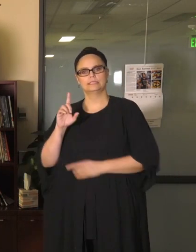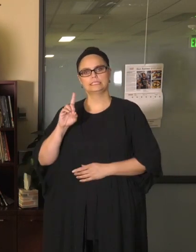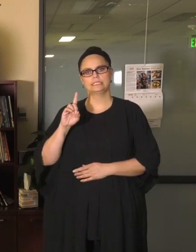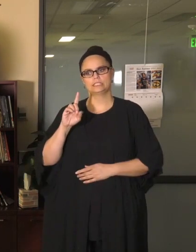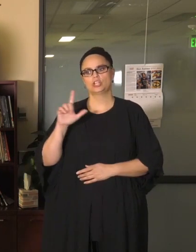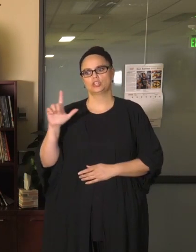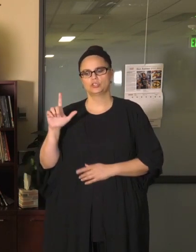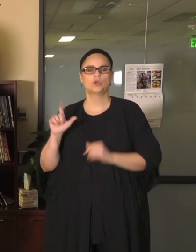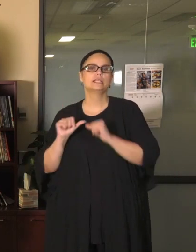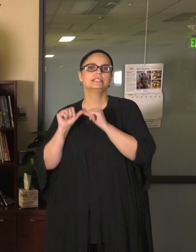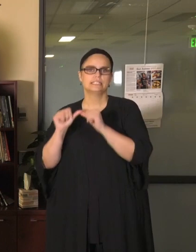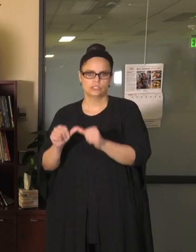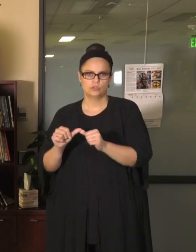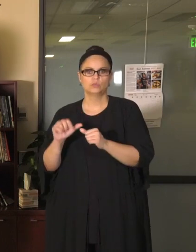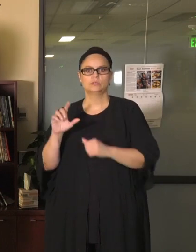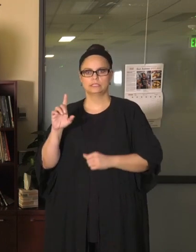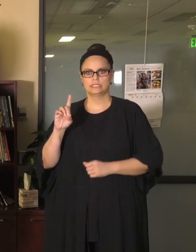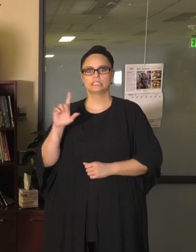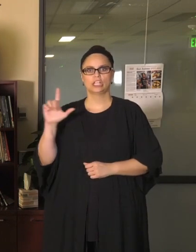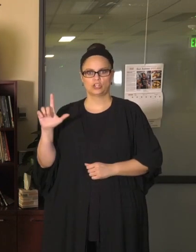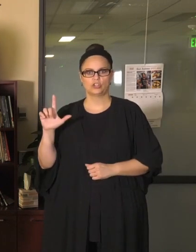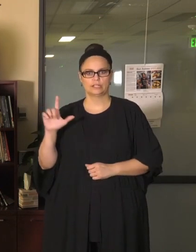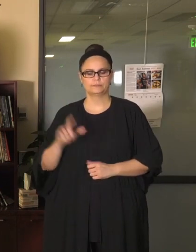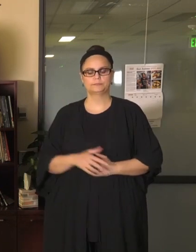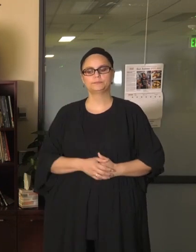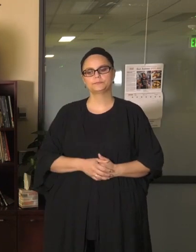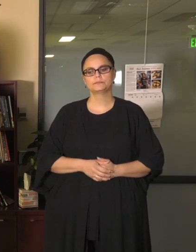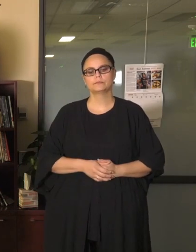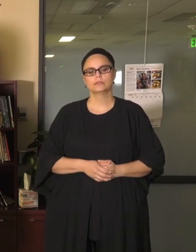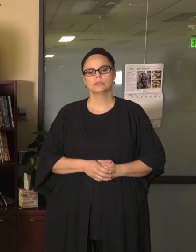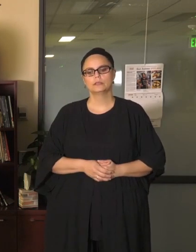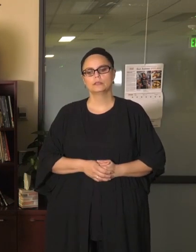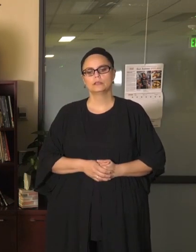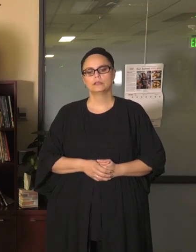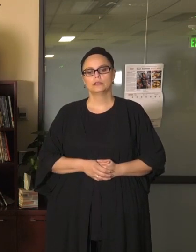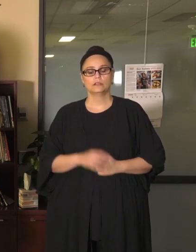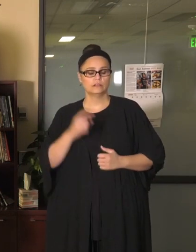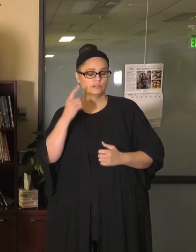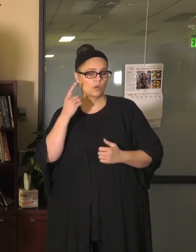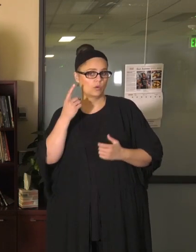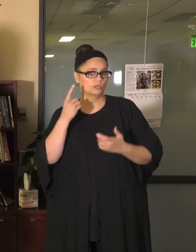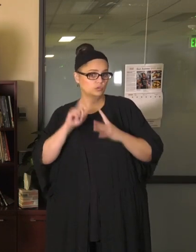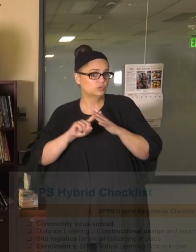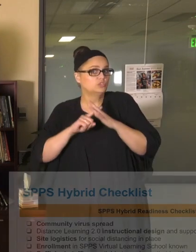continue distance learning, in our case. So to arrive in that place, we're going to be looking at